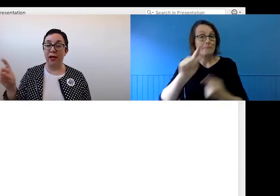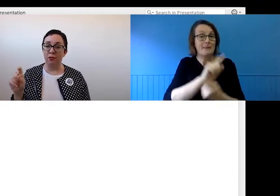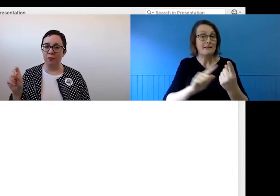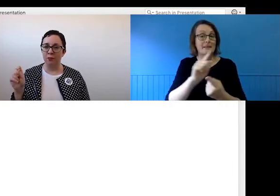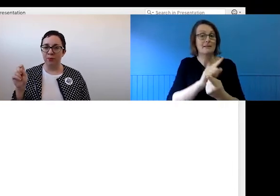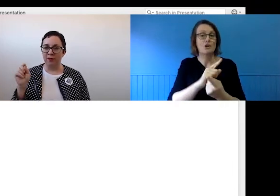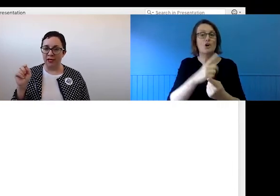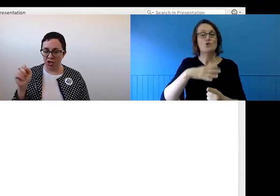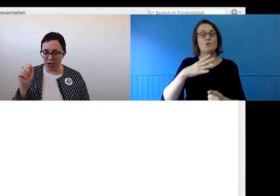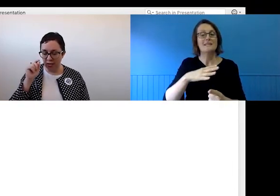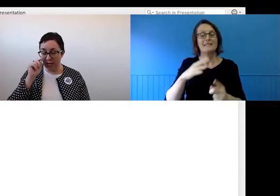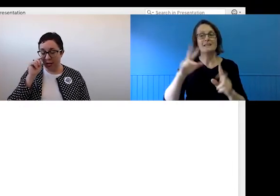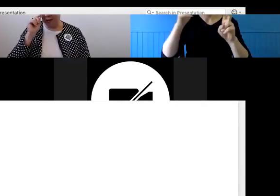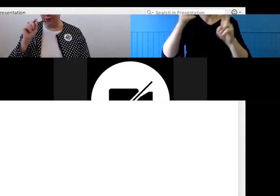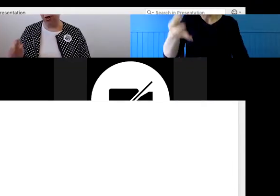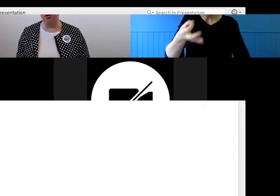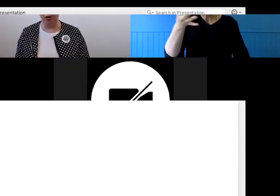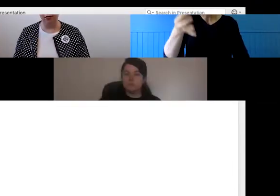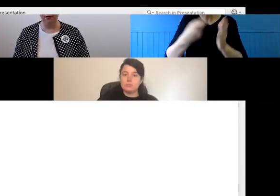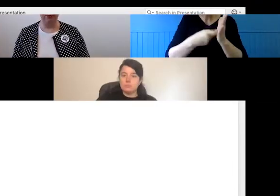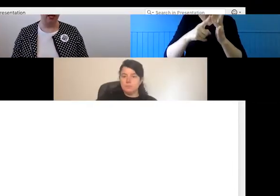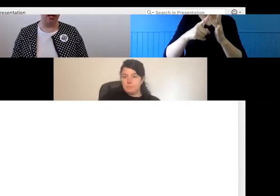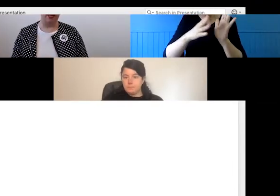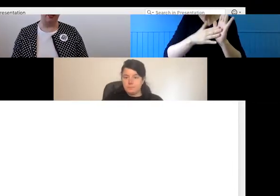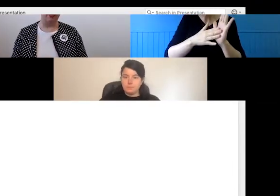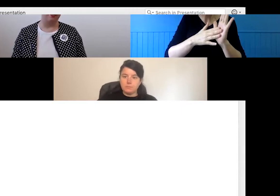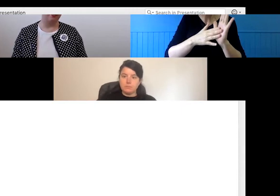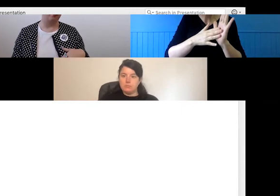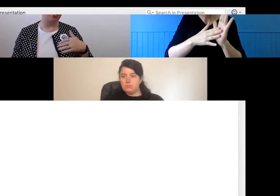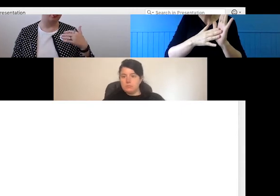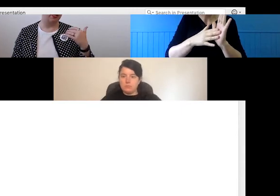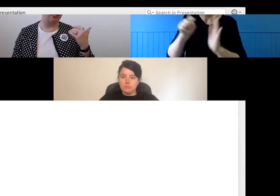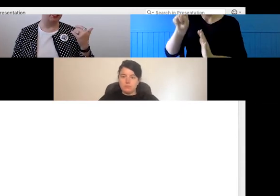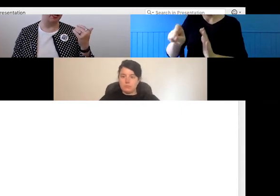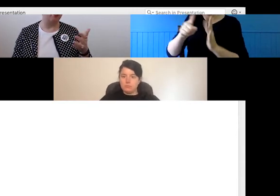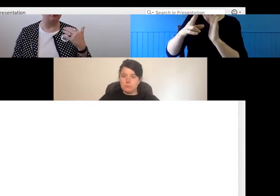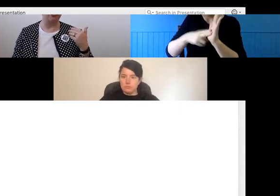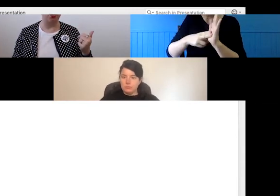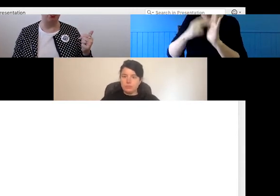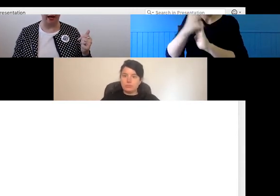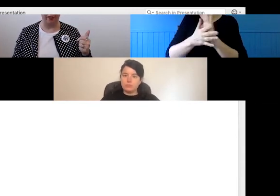waiting room function turned on t which means that if we do have to